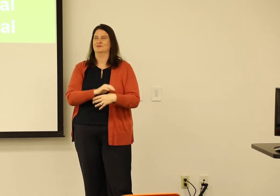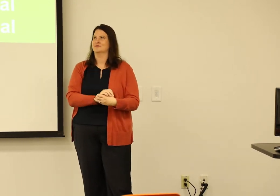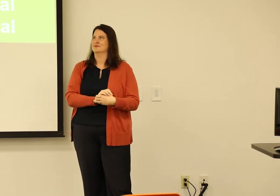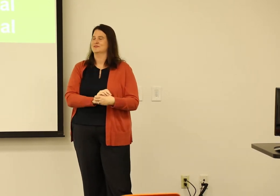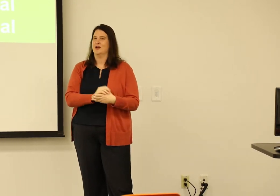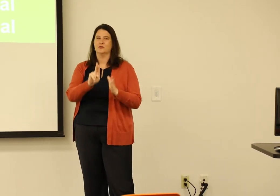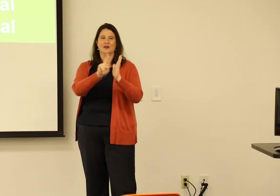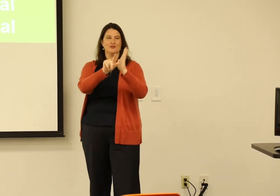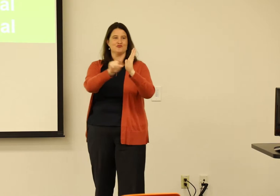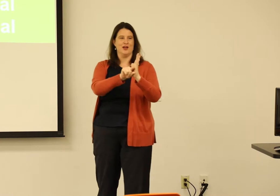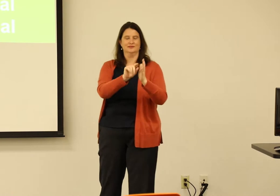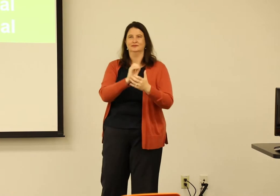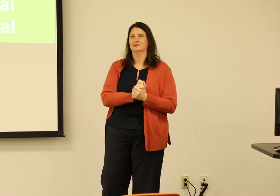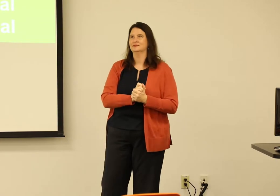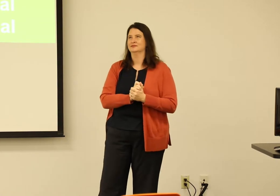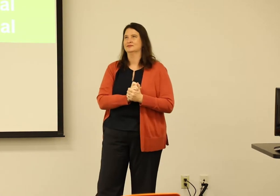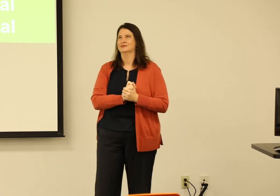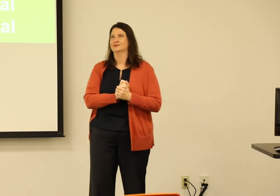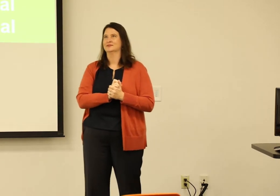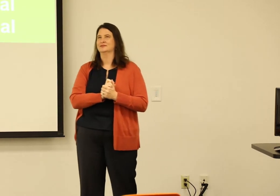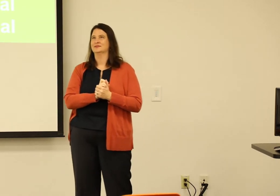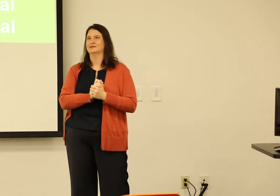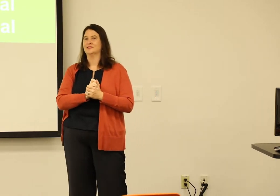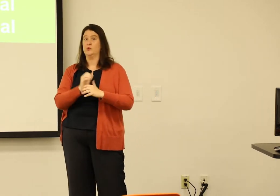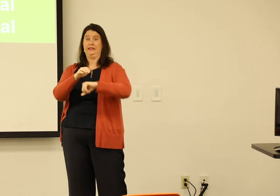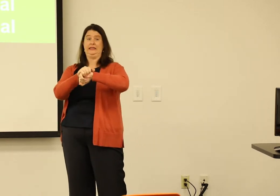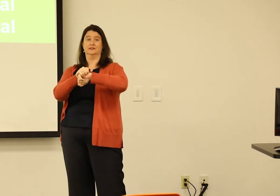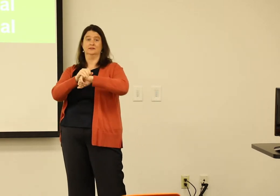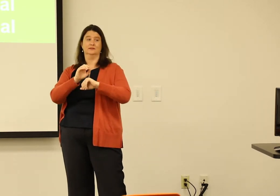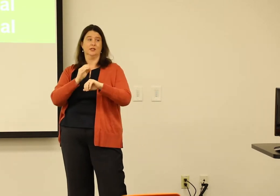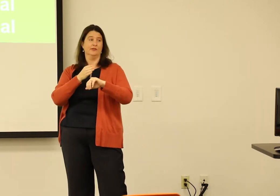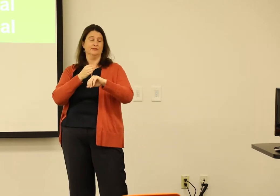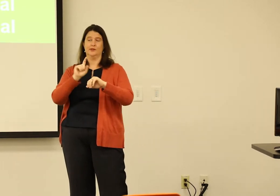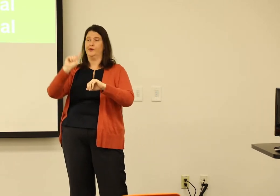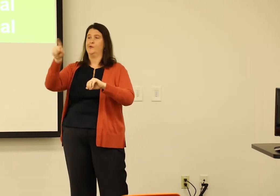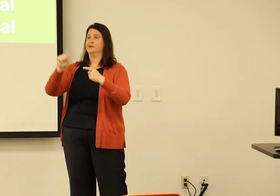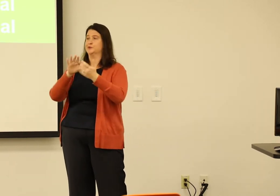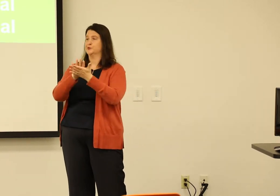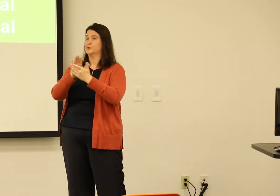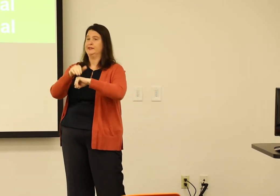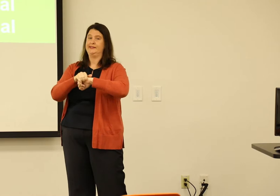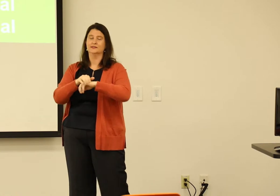I remember the first day I figured this out. I was an undergrad, and I was in England.